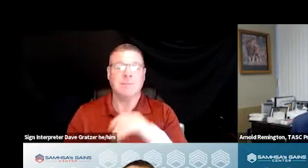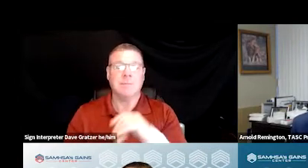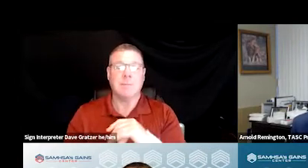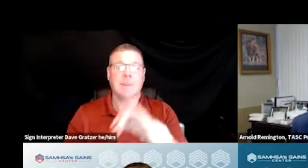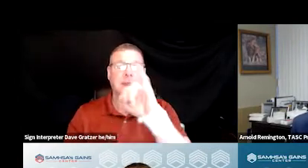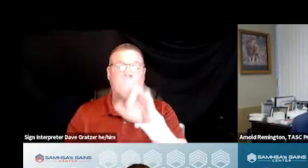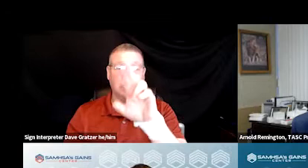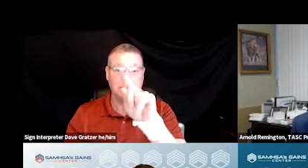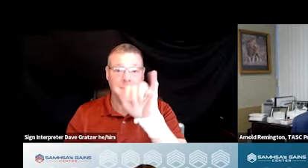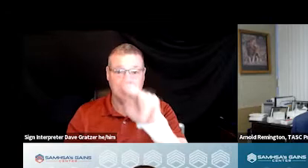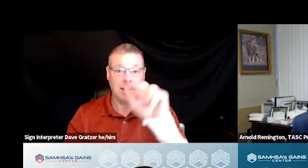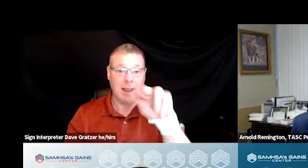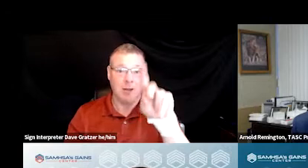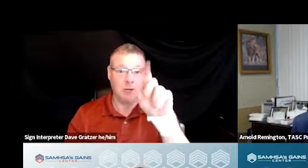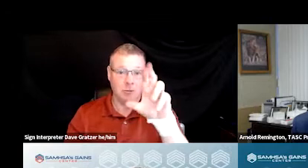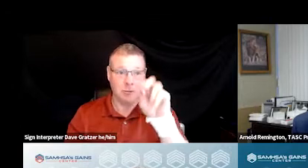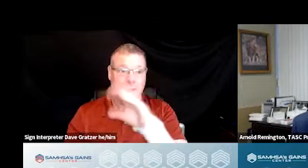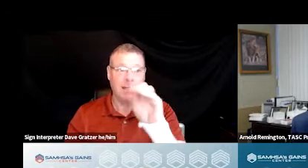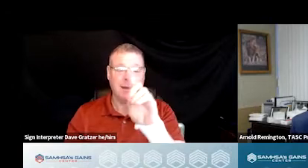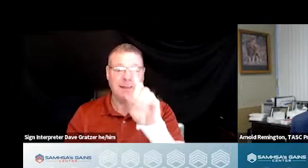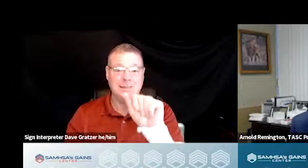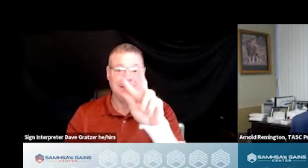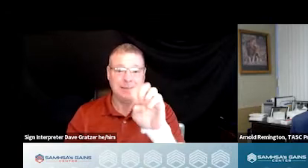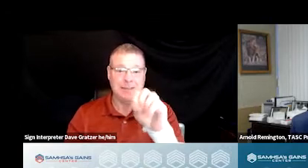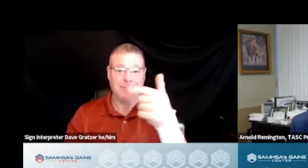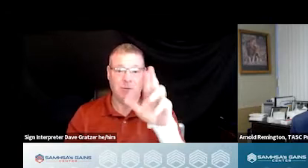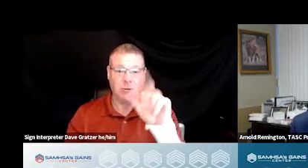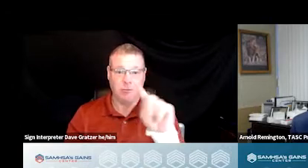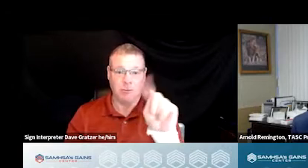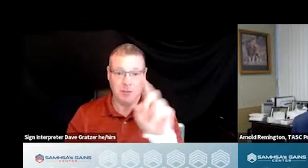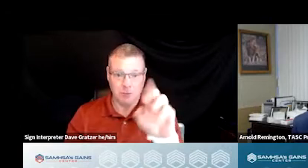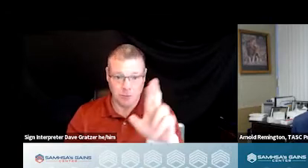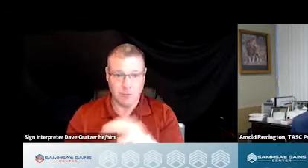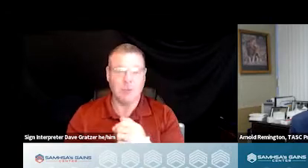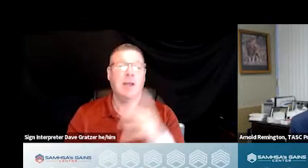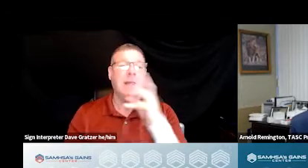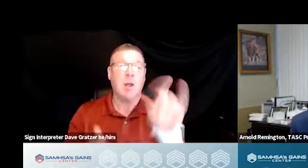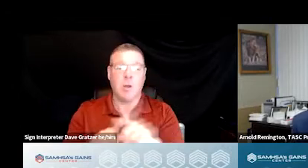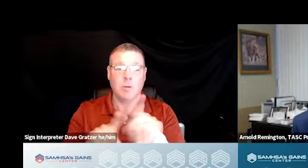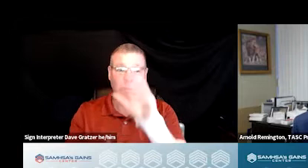Justin Anderson and Dave Gratzer. There is also live captioning for today's event.